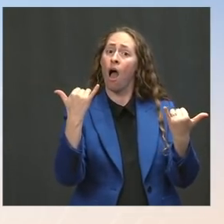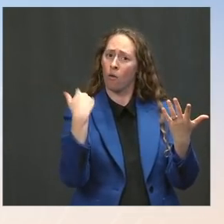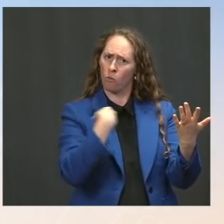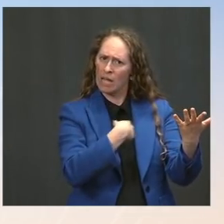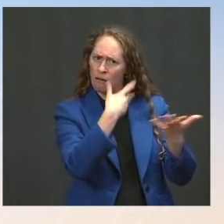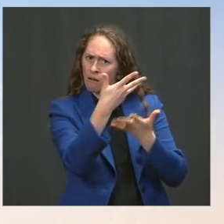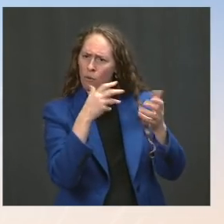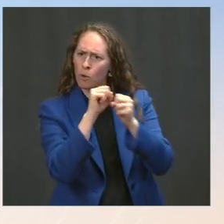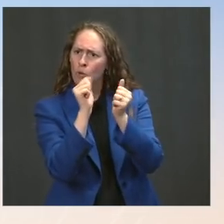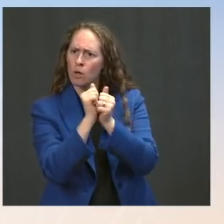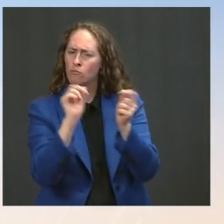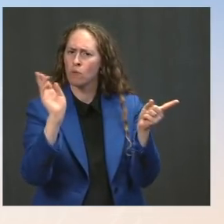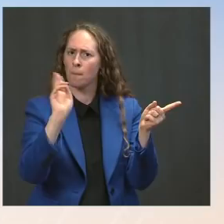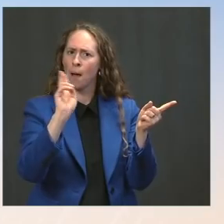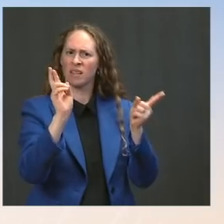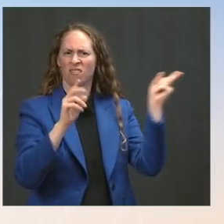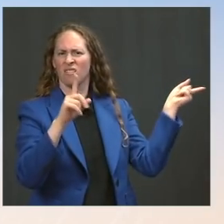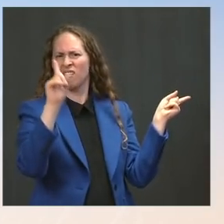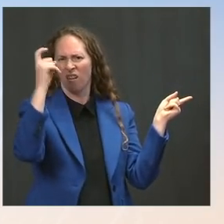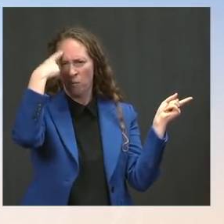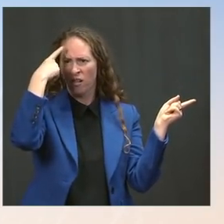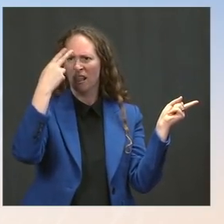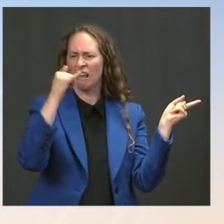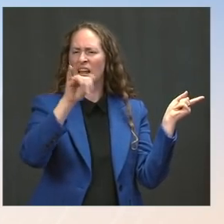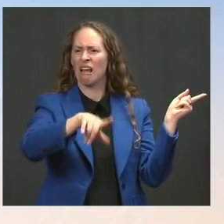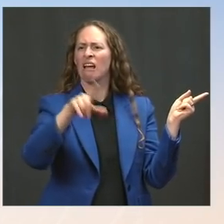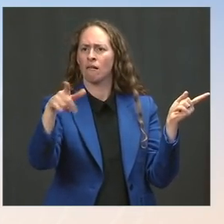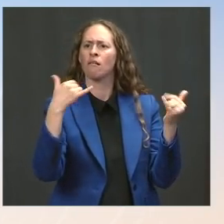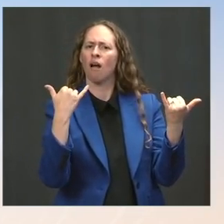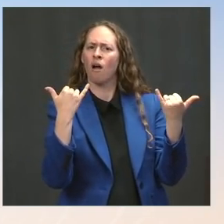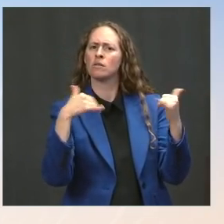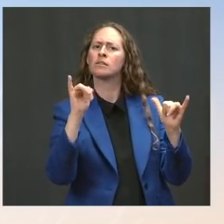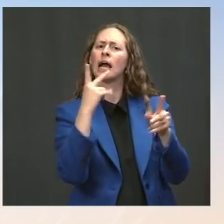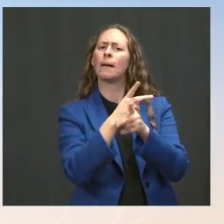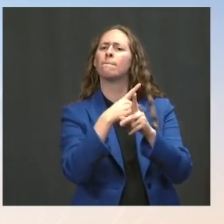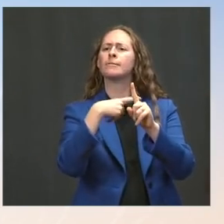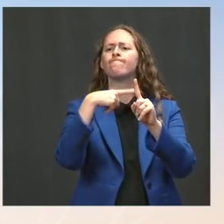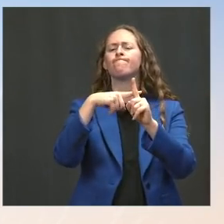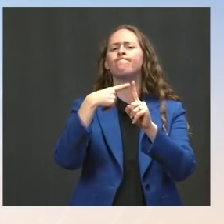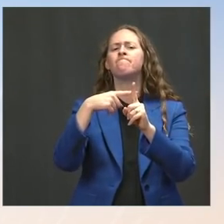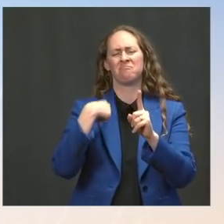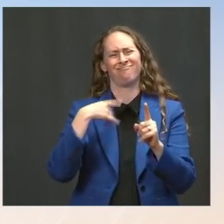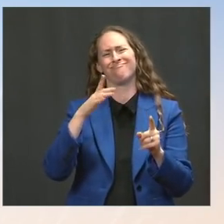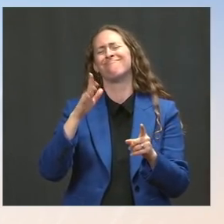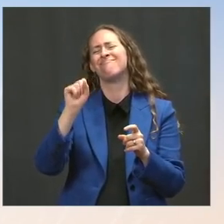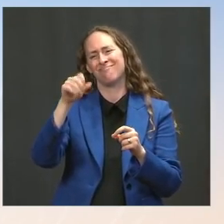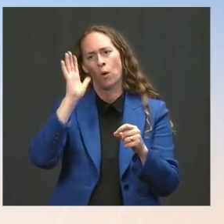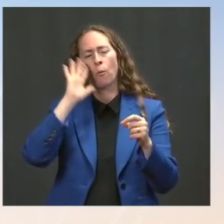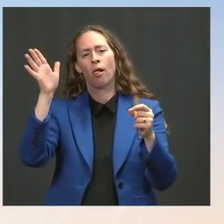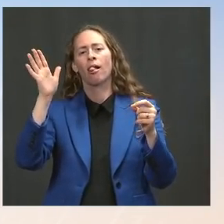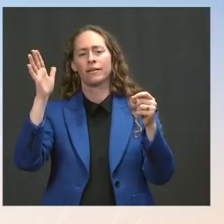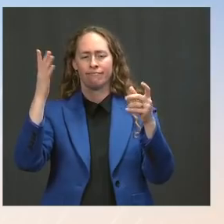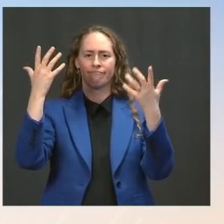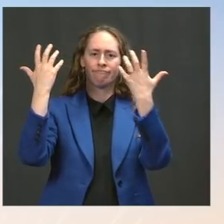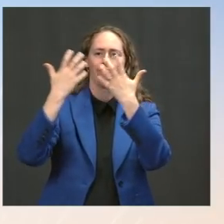and confident -- we remain confident, I should say, about reaching an agreement. And we're also interested in any Republican counteroffers.